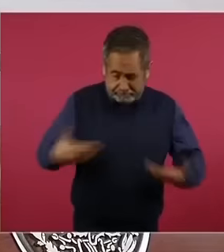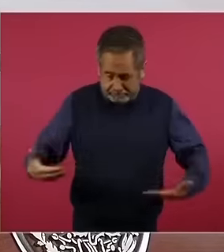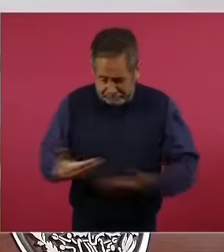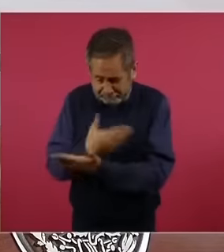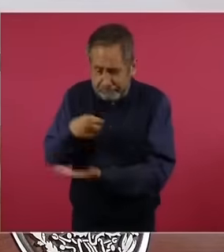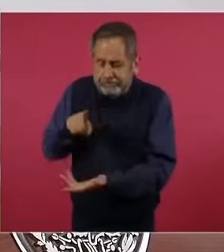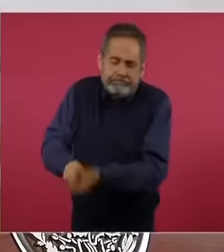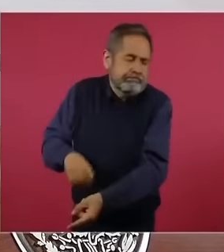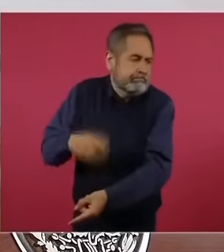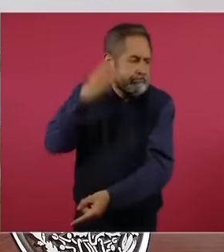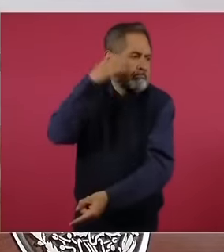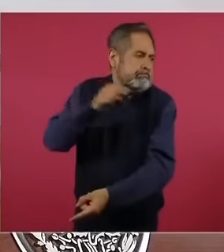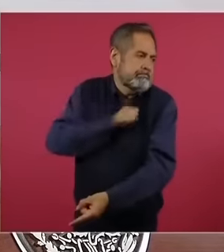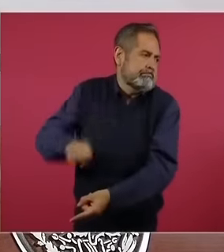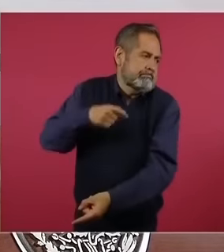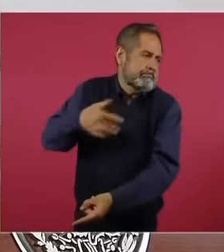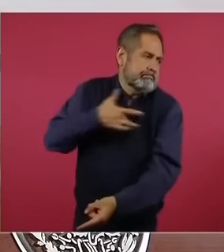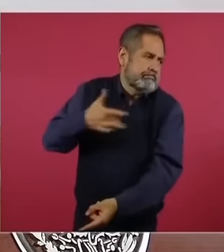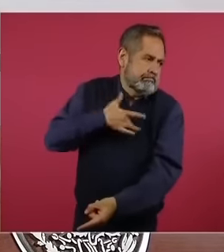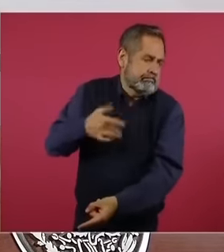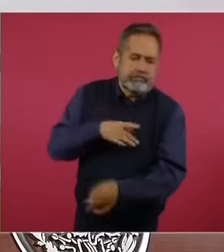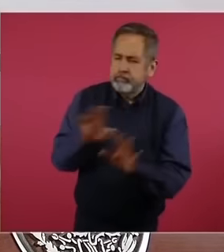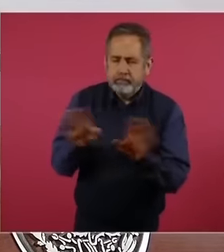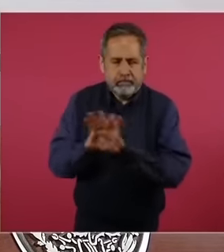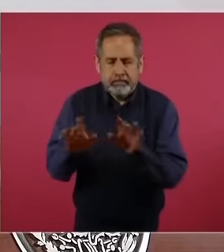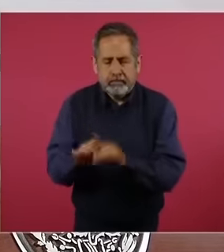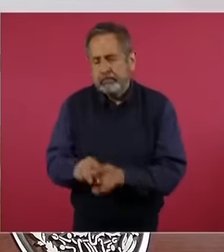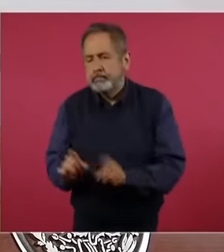circumstances that lead some to take the path of